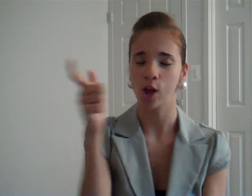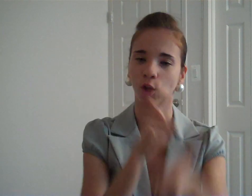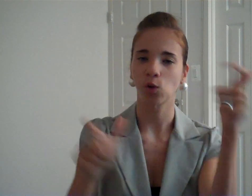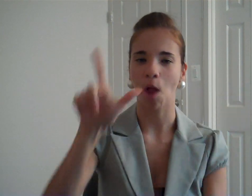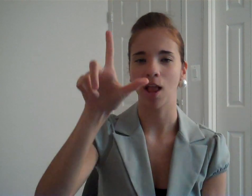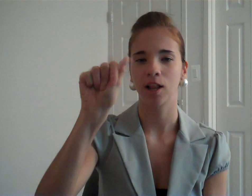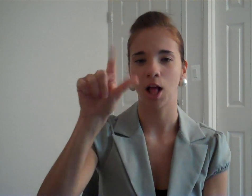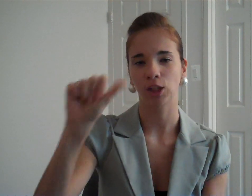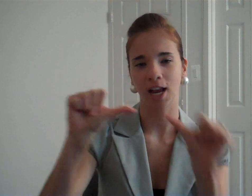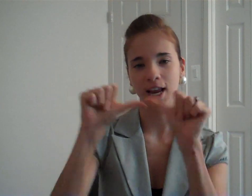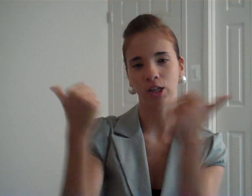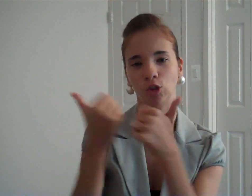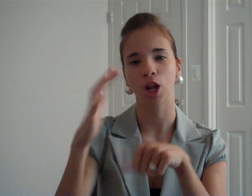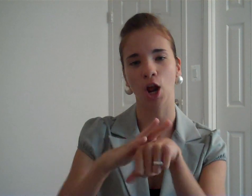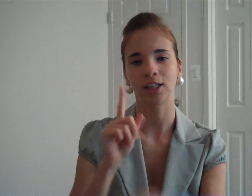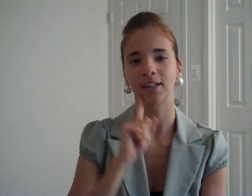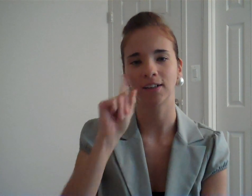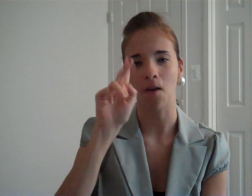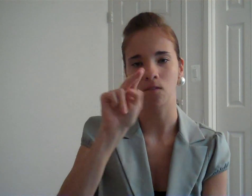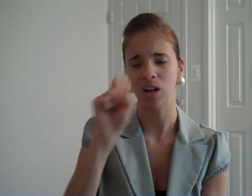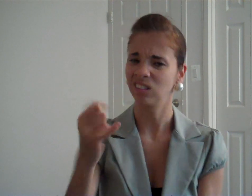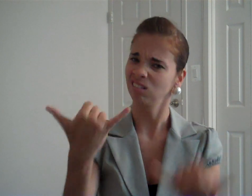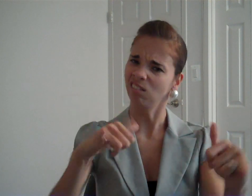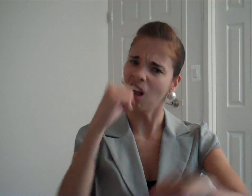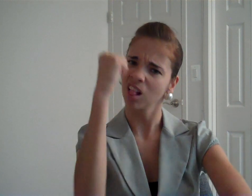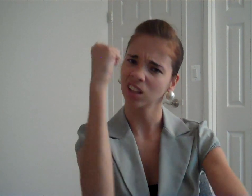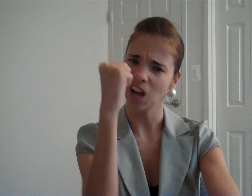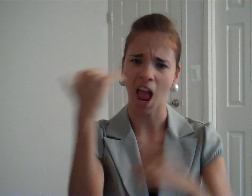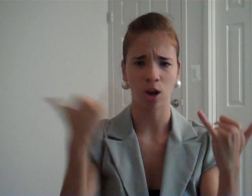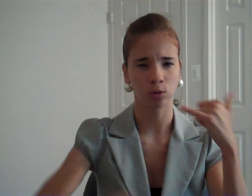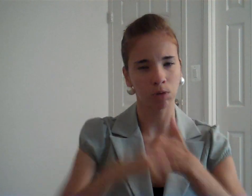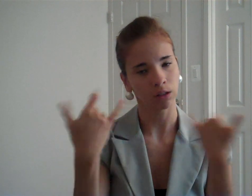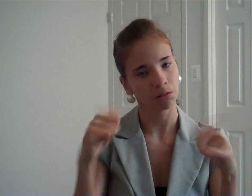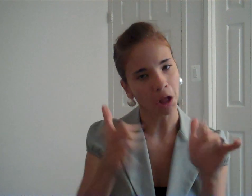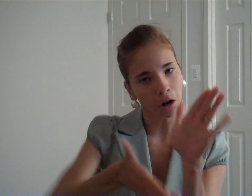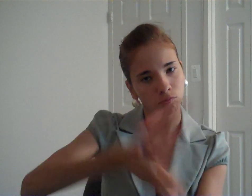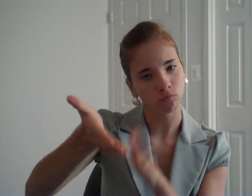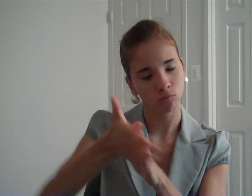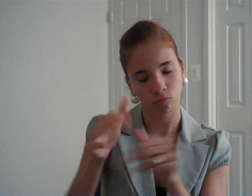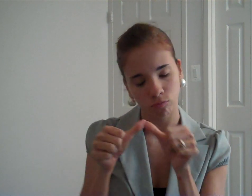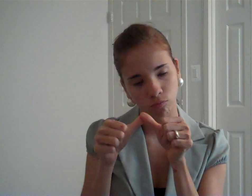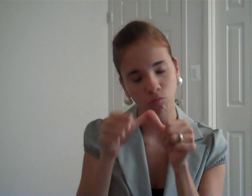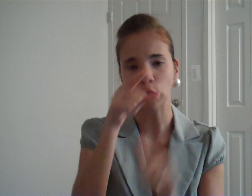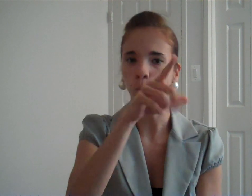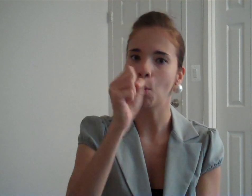Greater Los Angeles Agency on Deafness. GLAD still stands as of today.